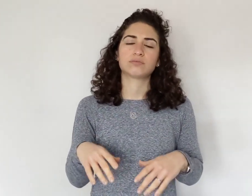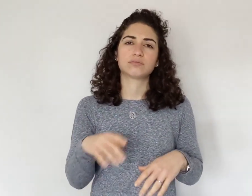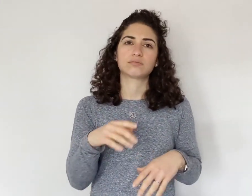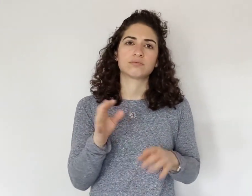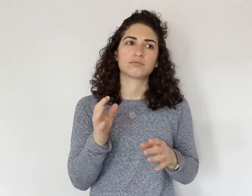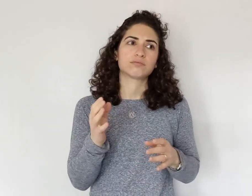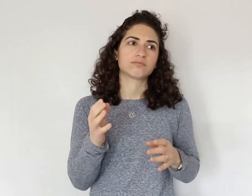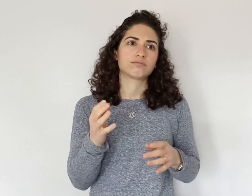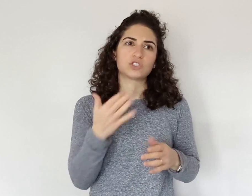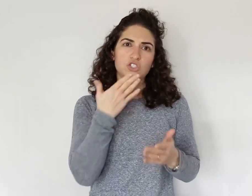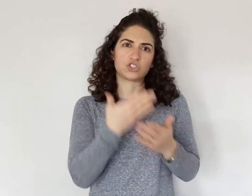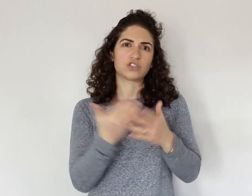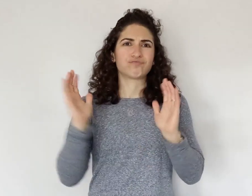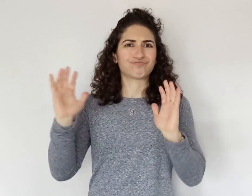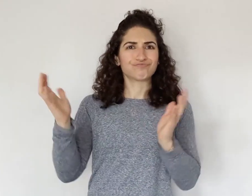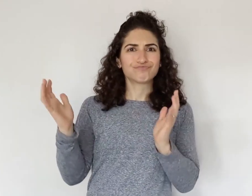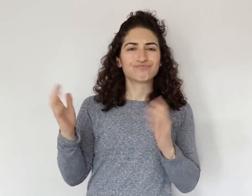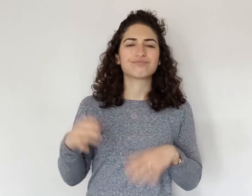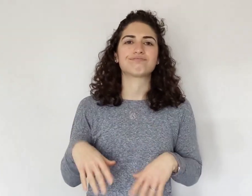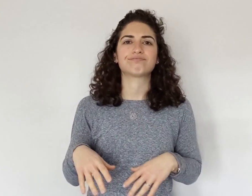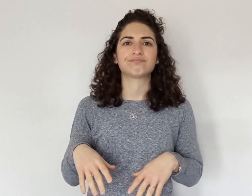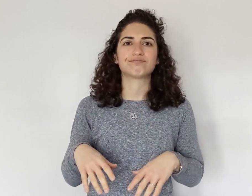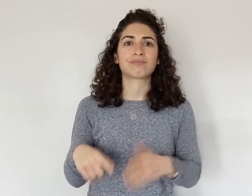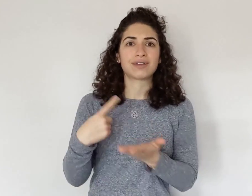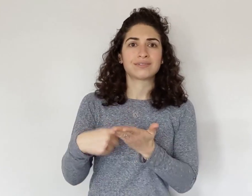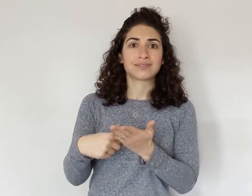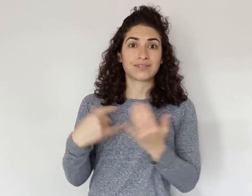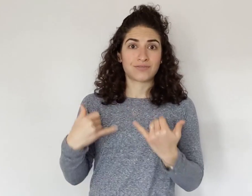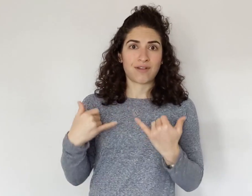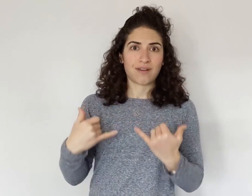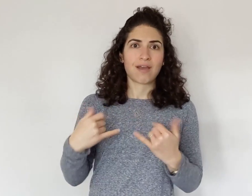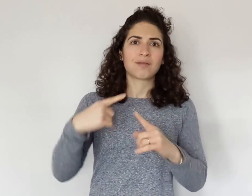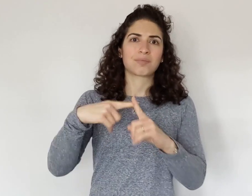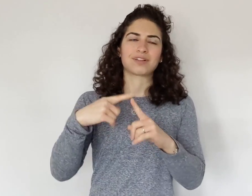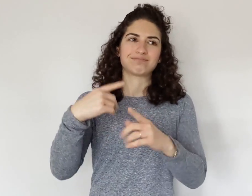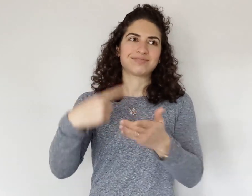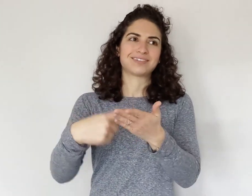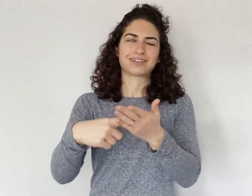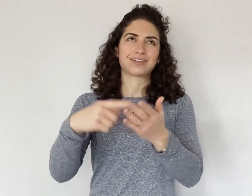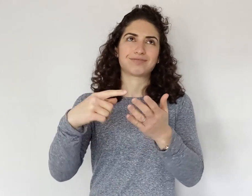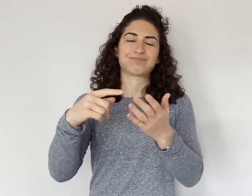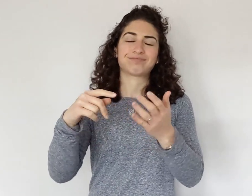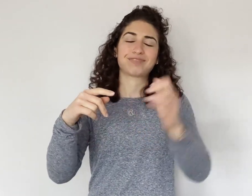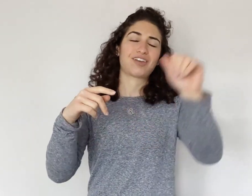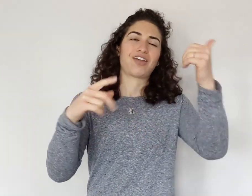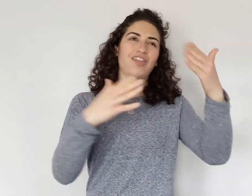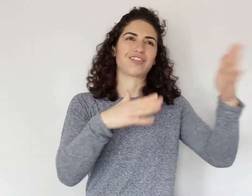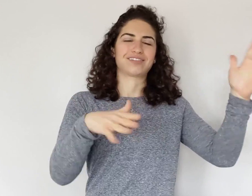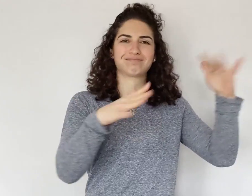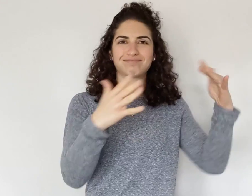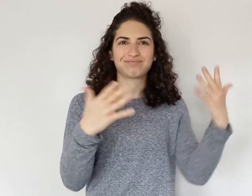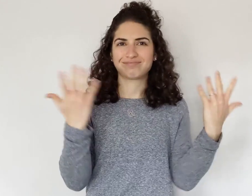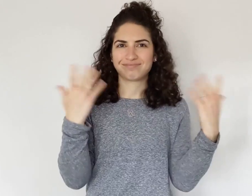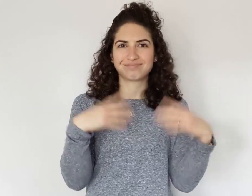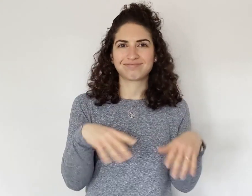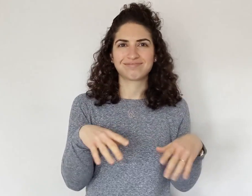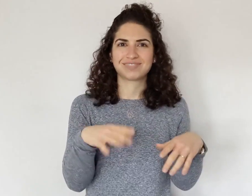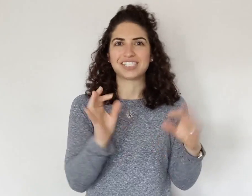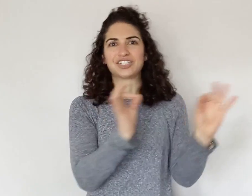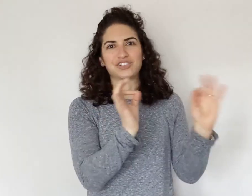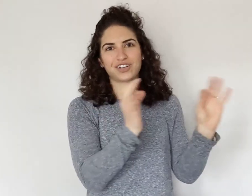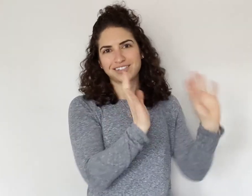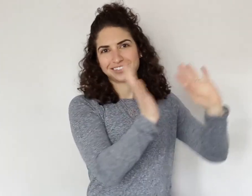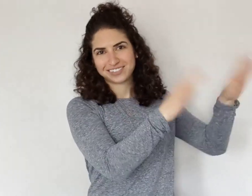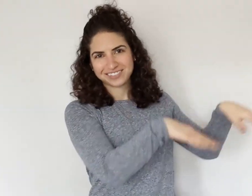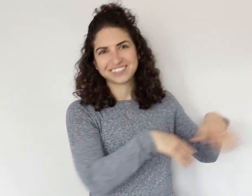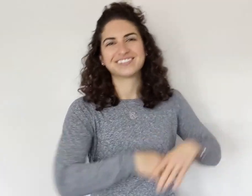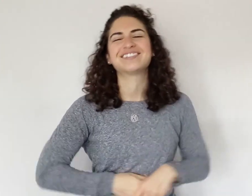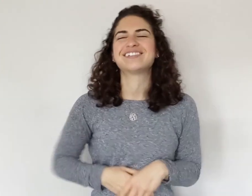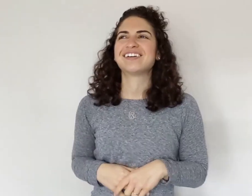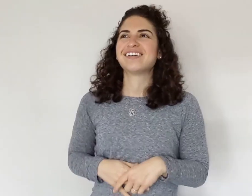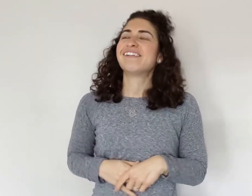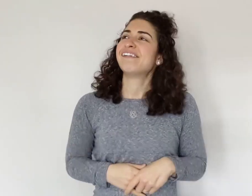It's good to chat, discuss the current situation, plus discuss other things, distractions.